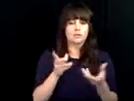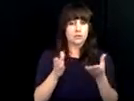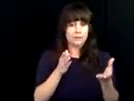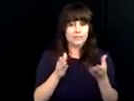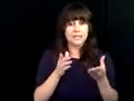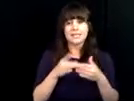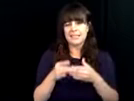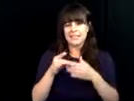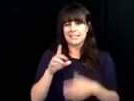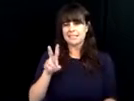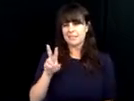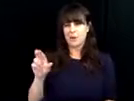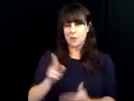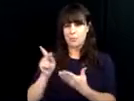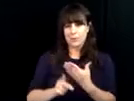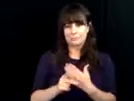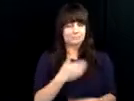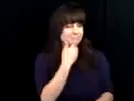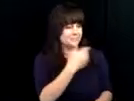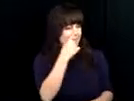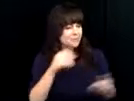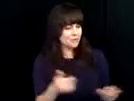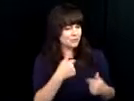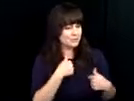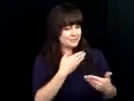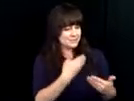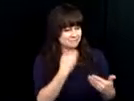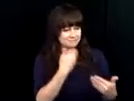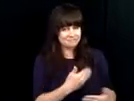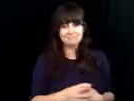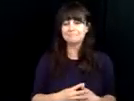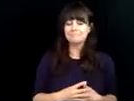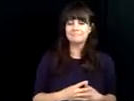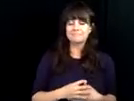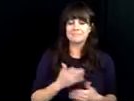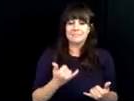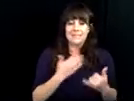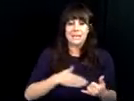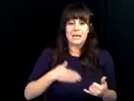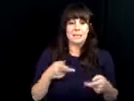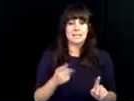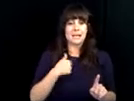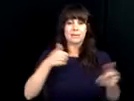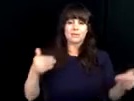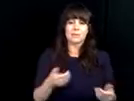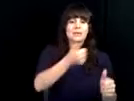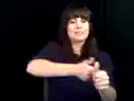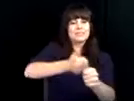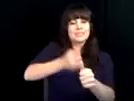Rick I would like to turn the presentation over to Dr. Rick Mitchell who leads